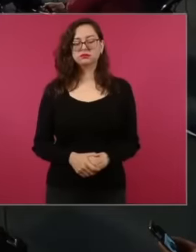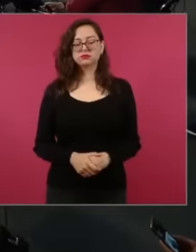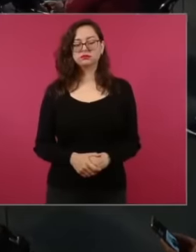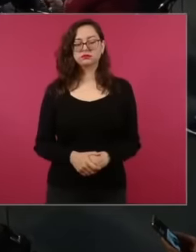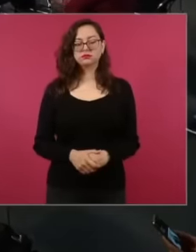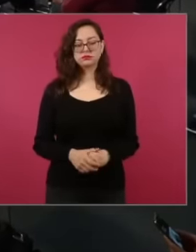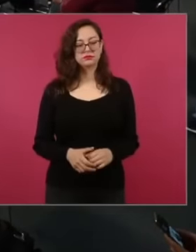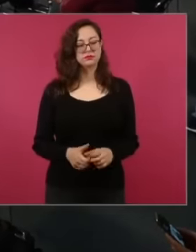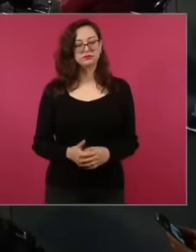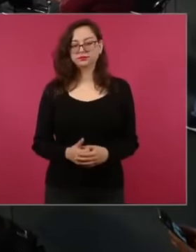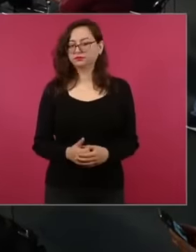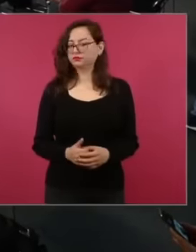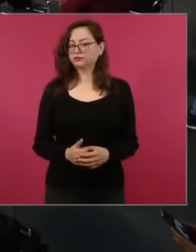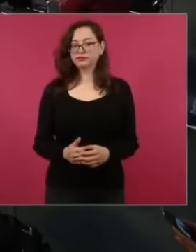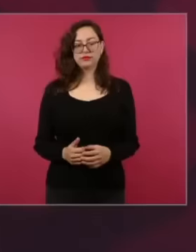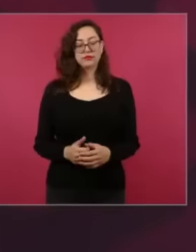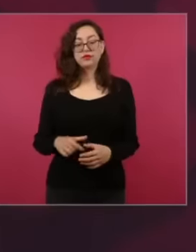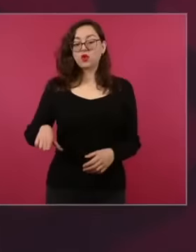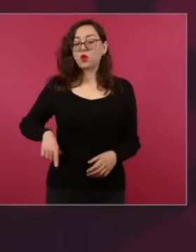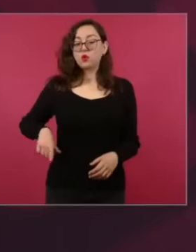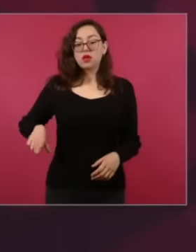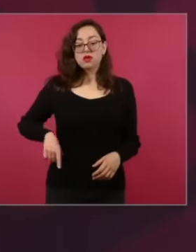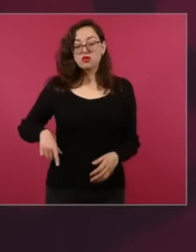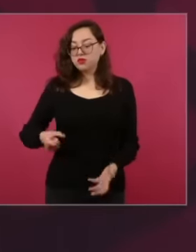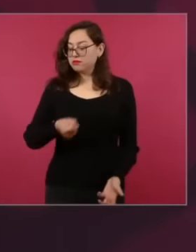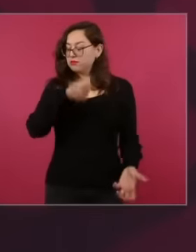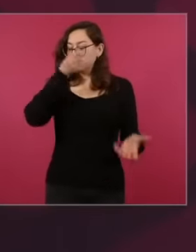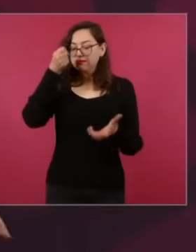the budget is not public And we have the obligation to